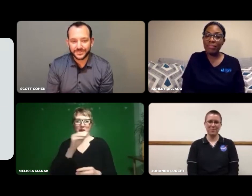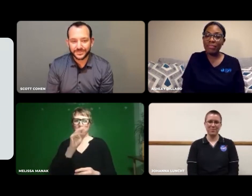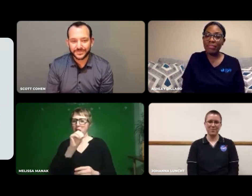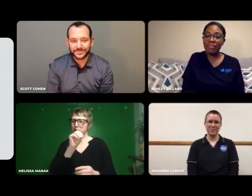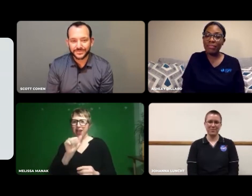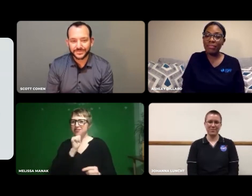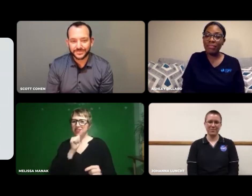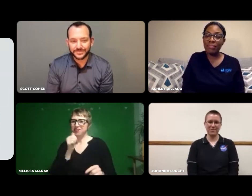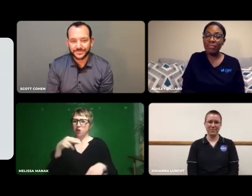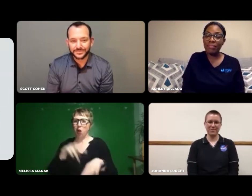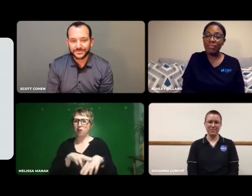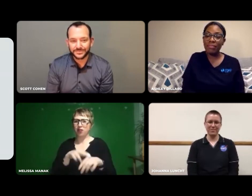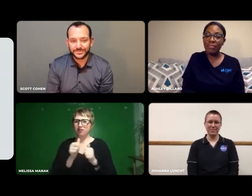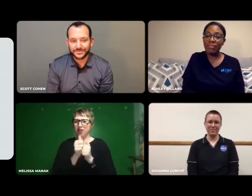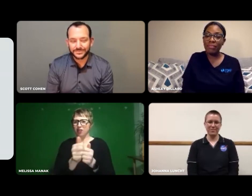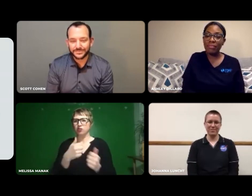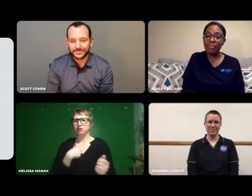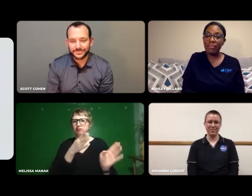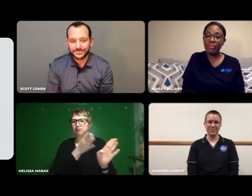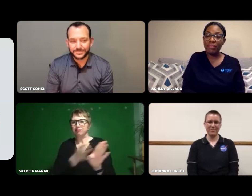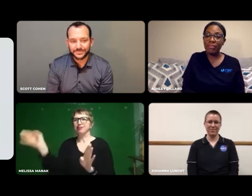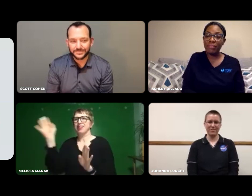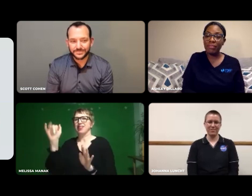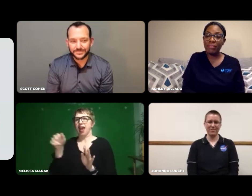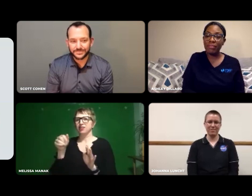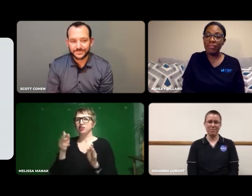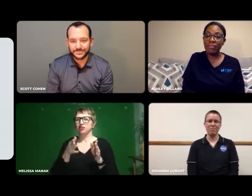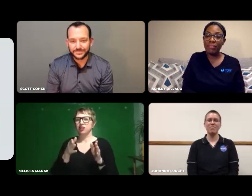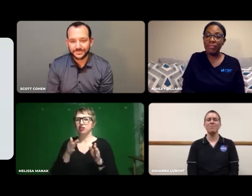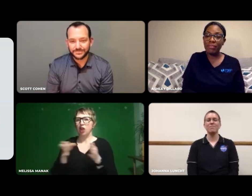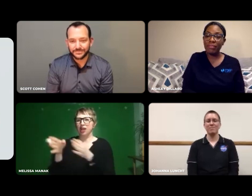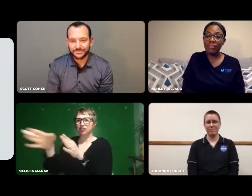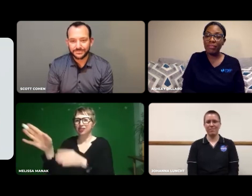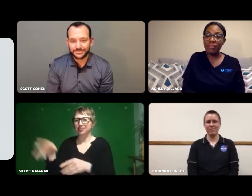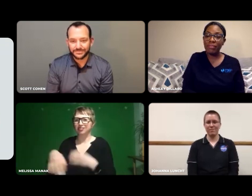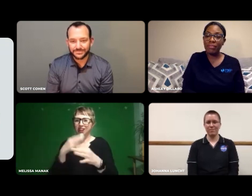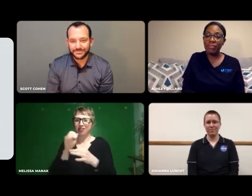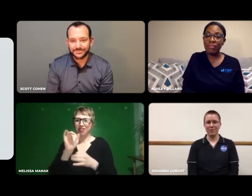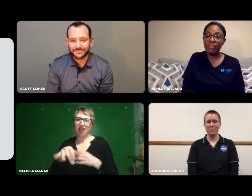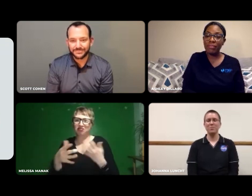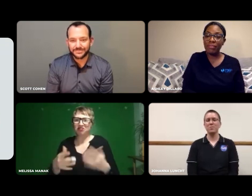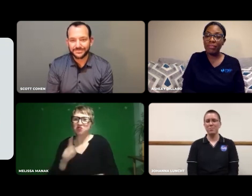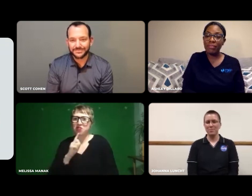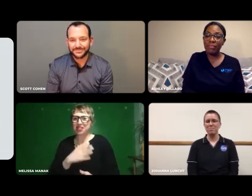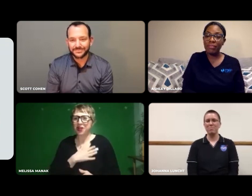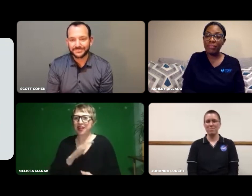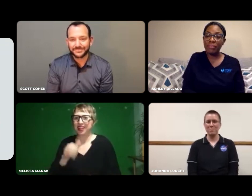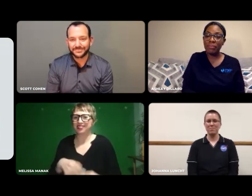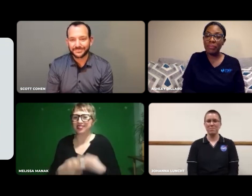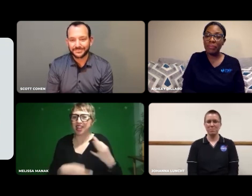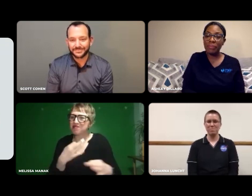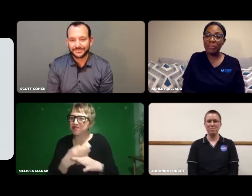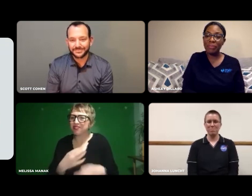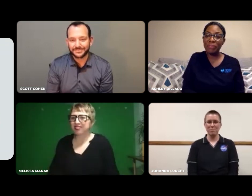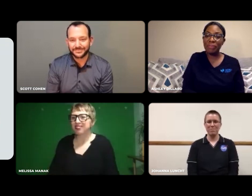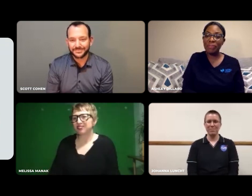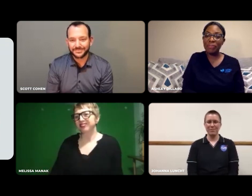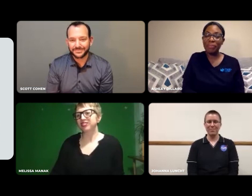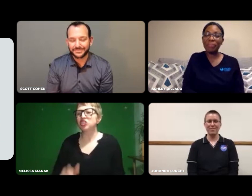I didn't follow the normal track. I diverged because I was so passionate about it.